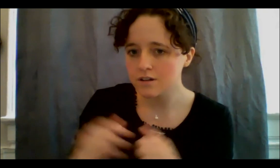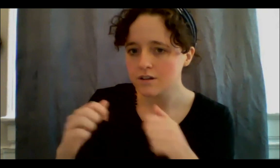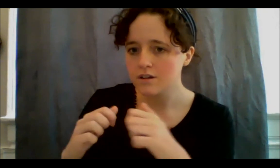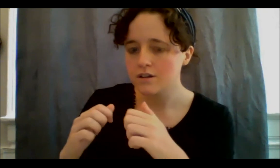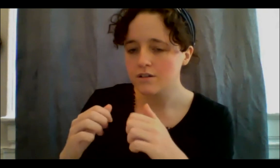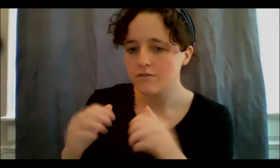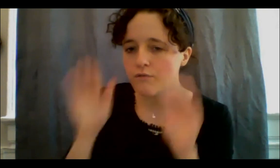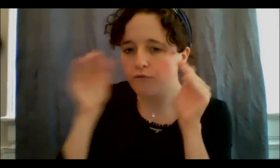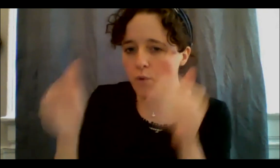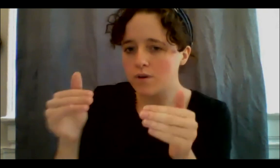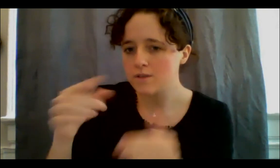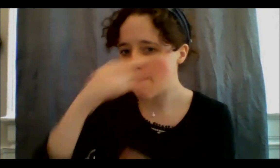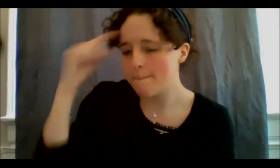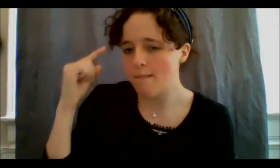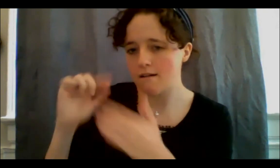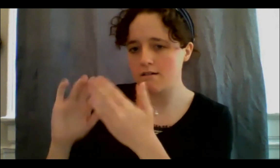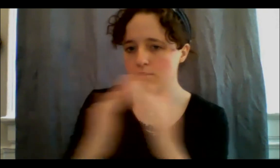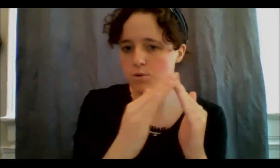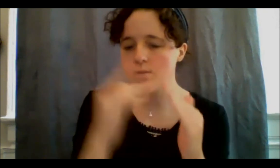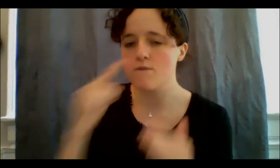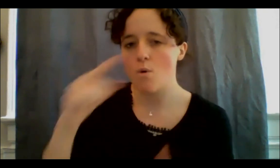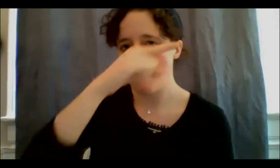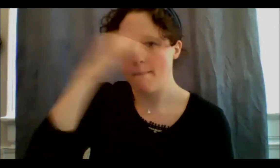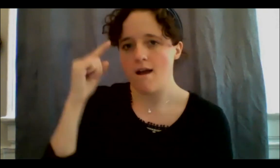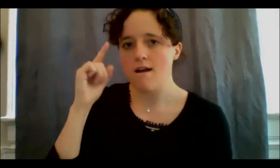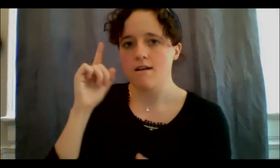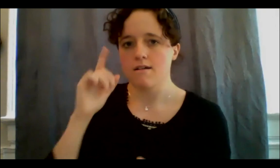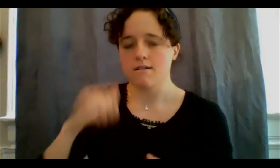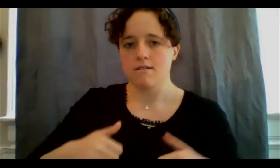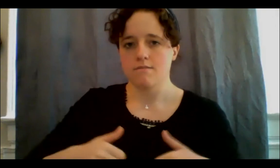Black Lives Matter fund, so let's talk about some of those initiatives as